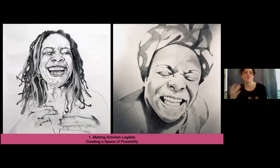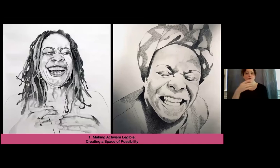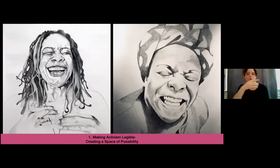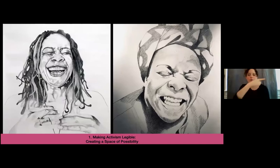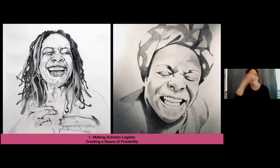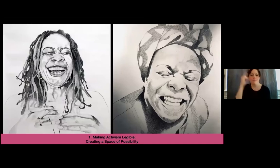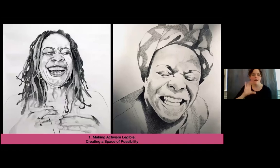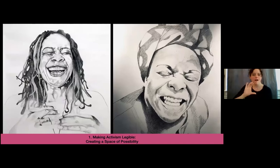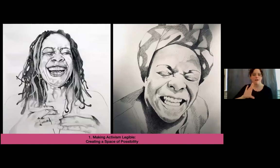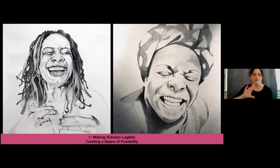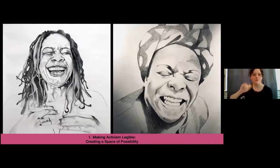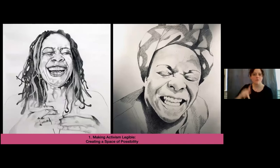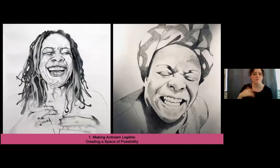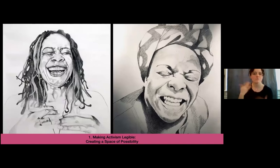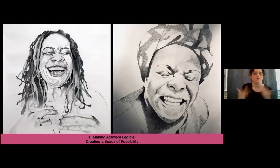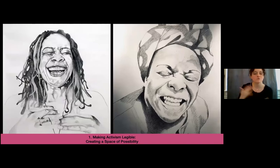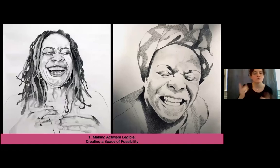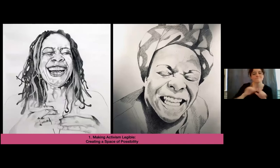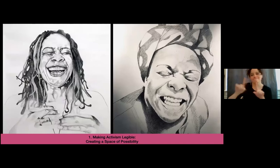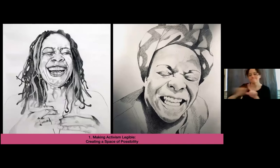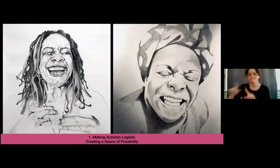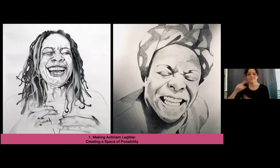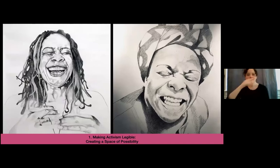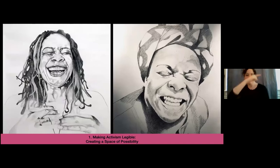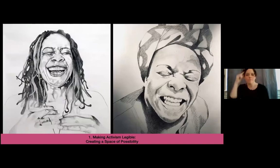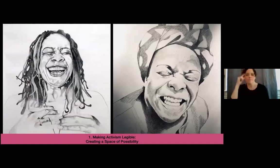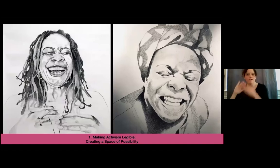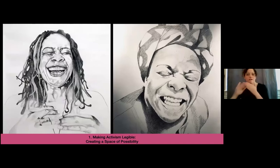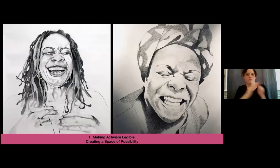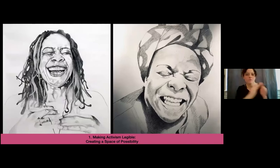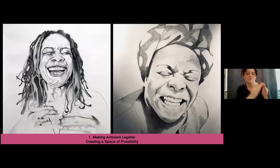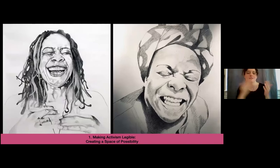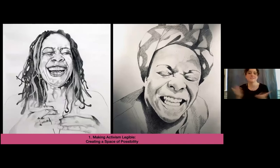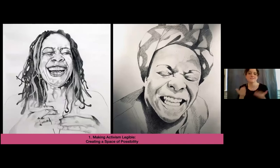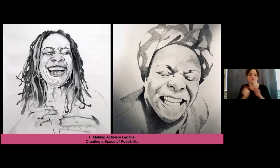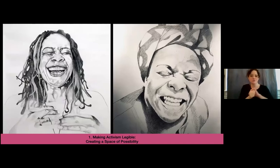Black communities in this north part of Turtle Island.